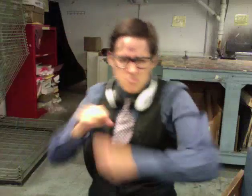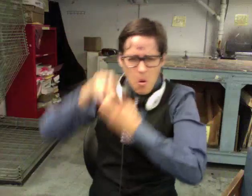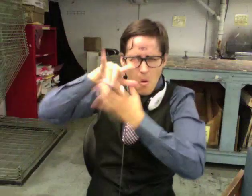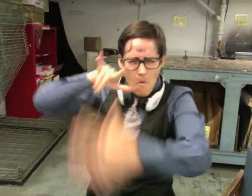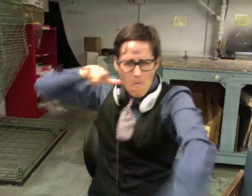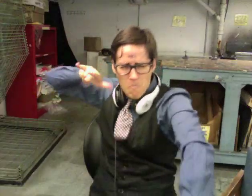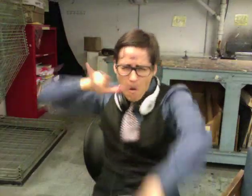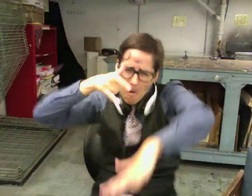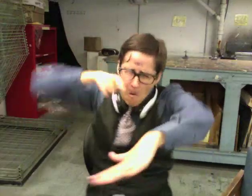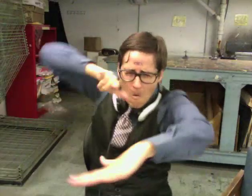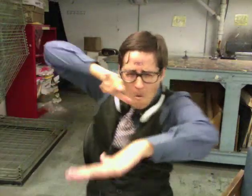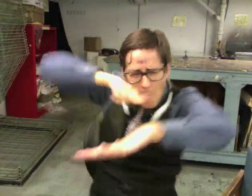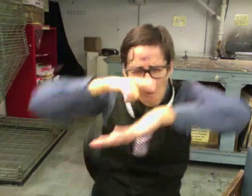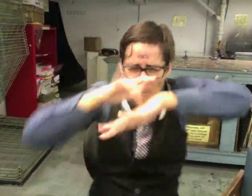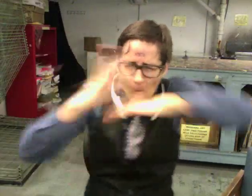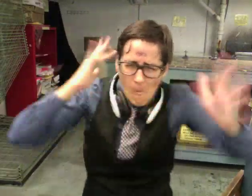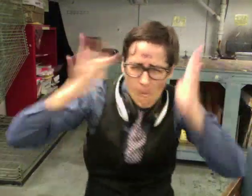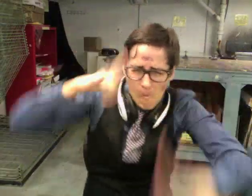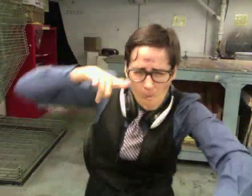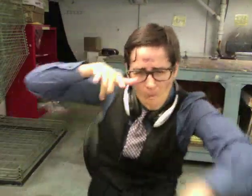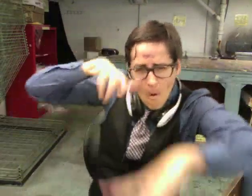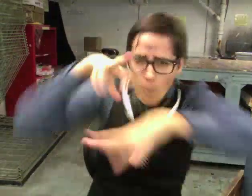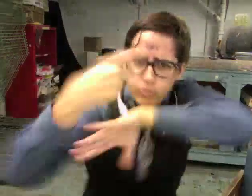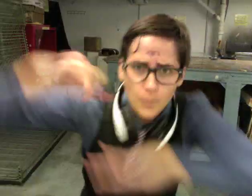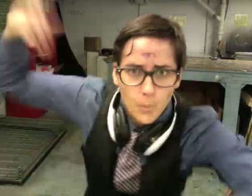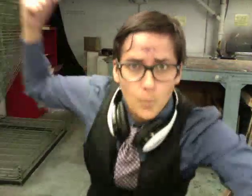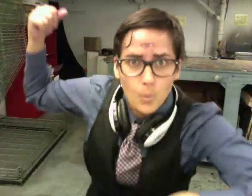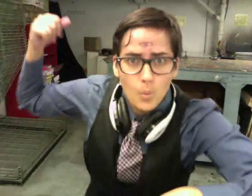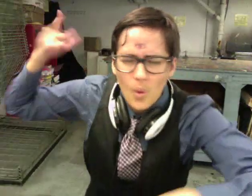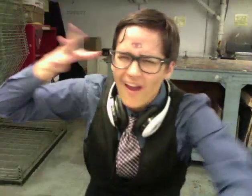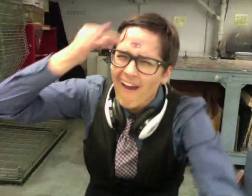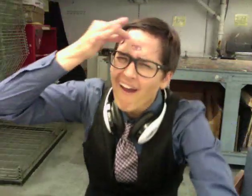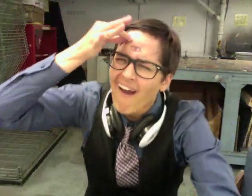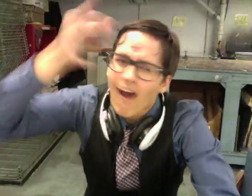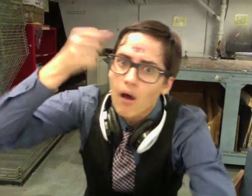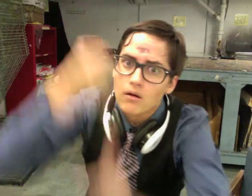badly. The jet roared through the small gym for only a fraction of a second, and before